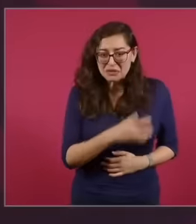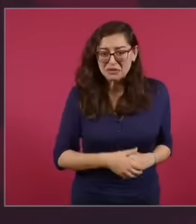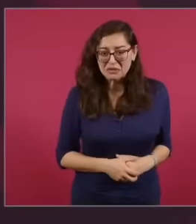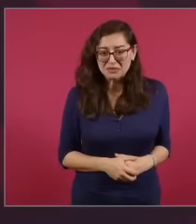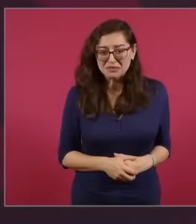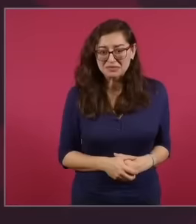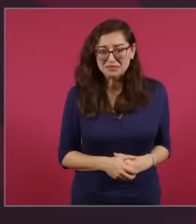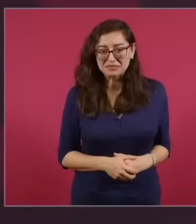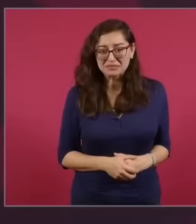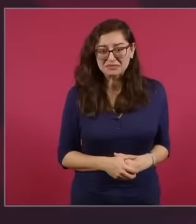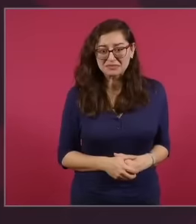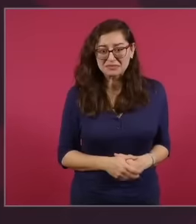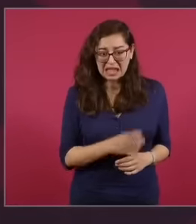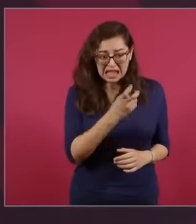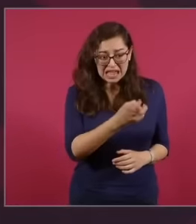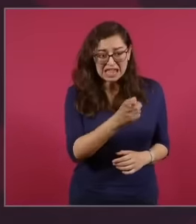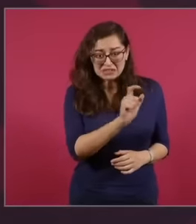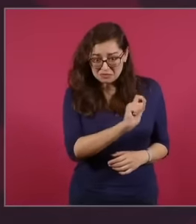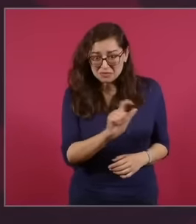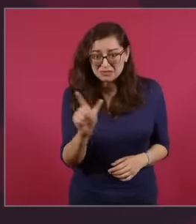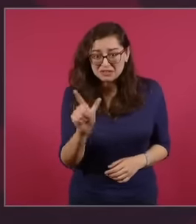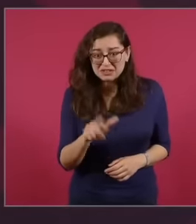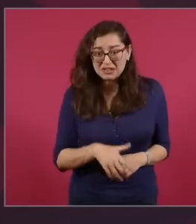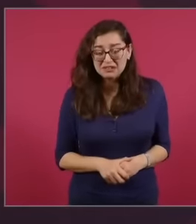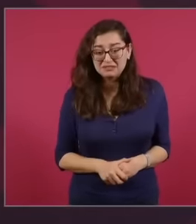admired